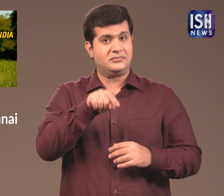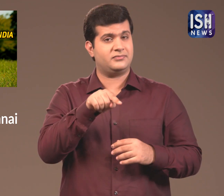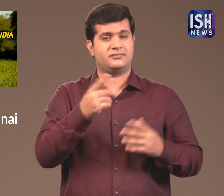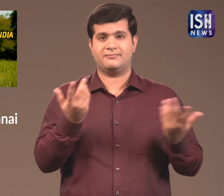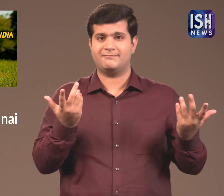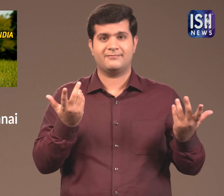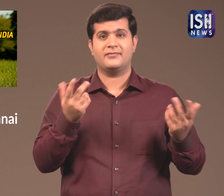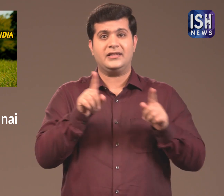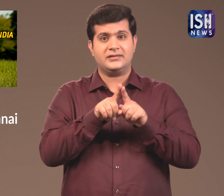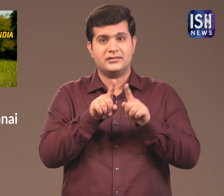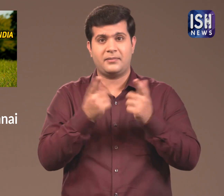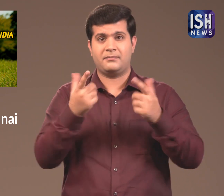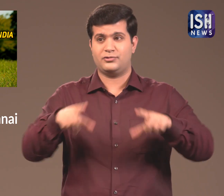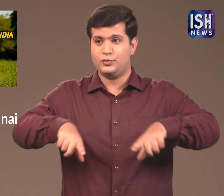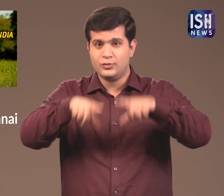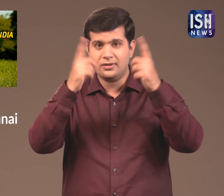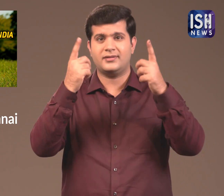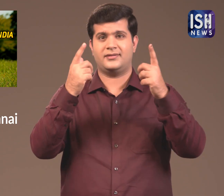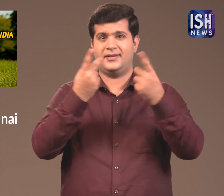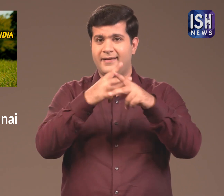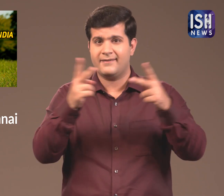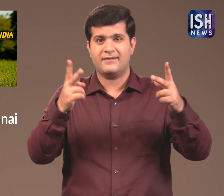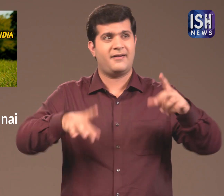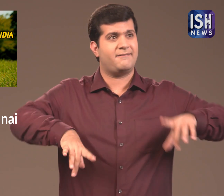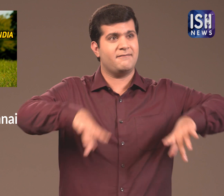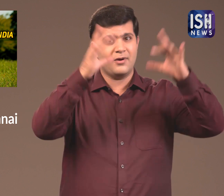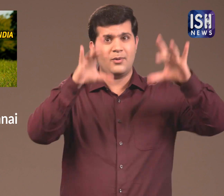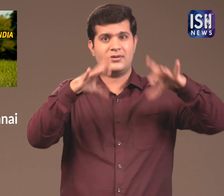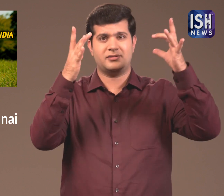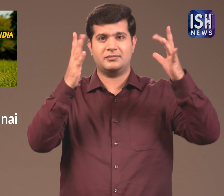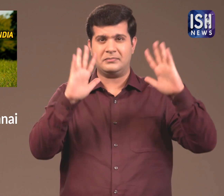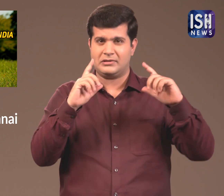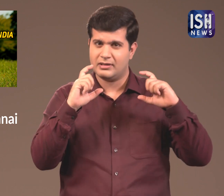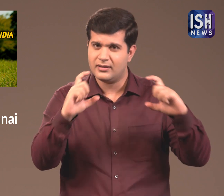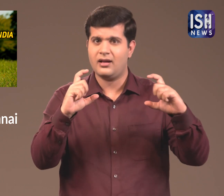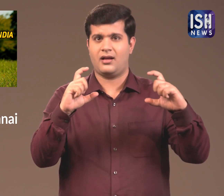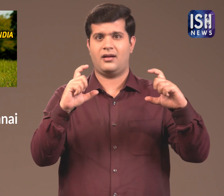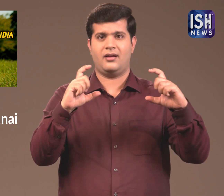Because of this we need to preserve our trees and forests.